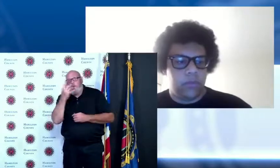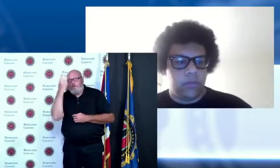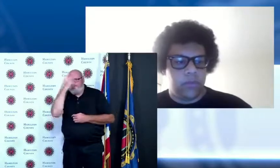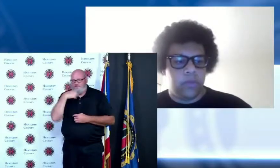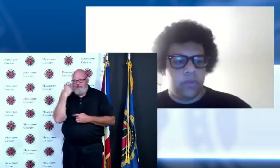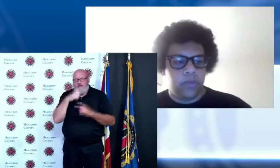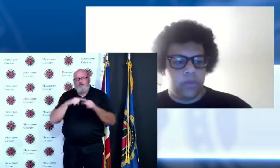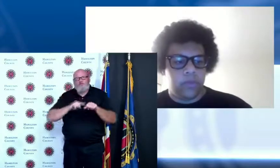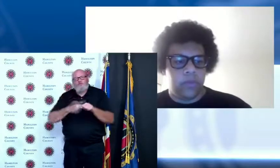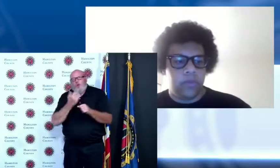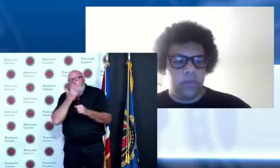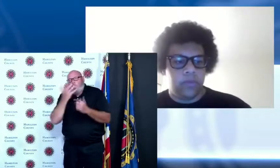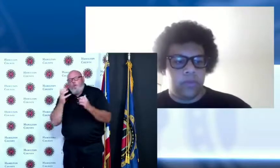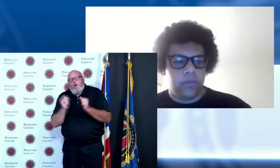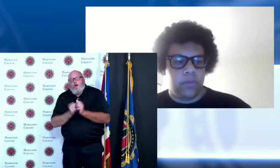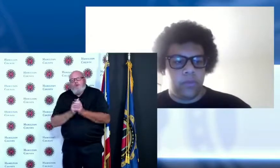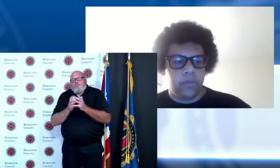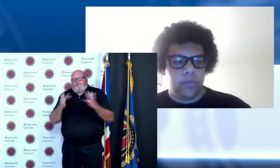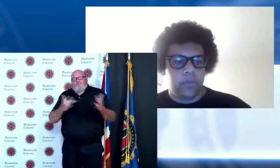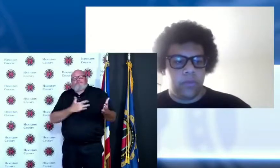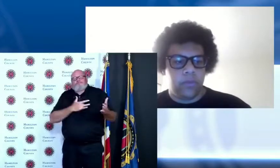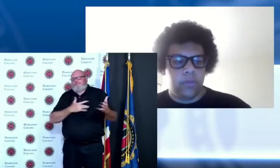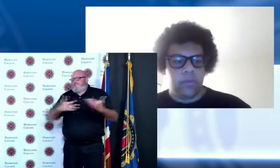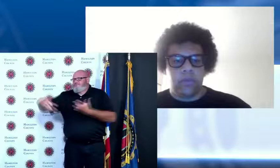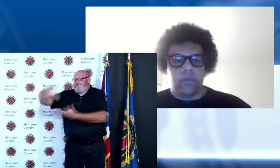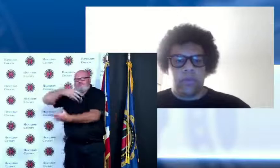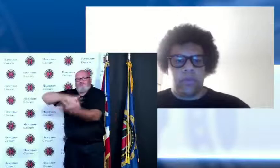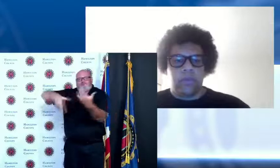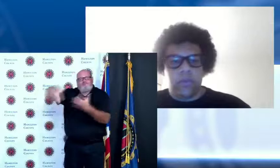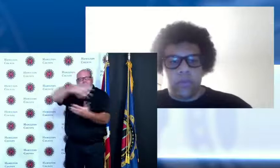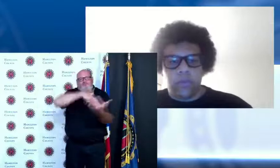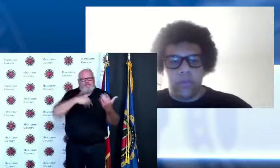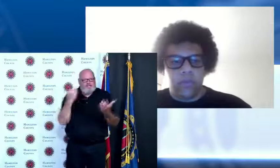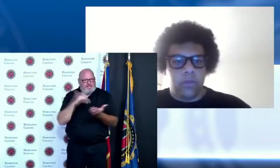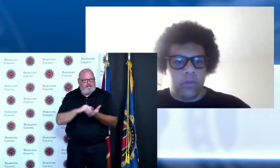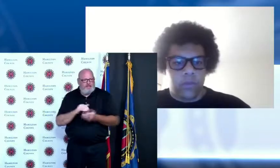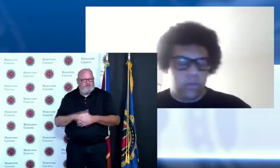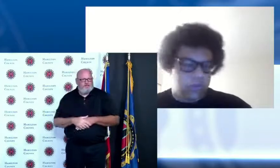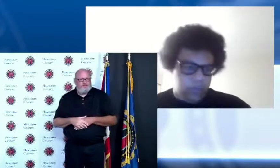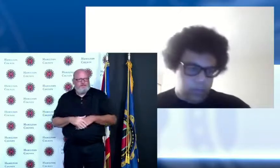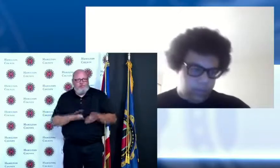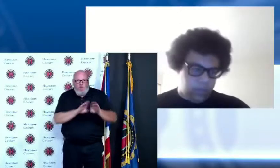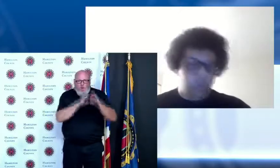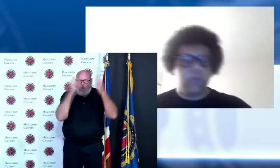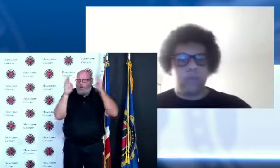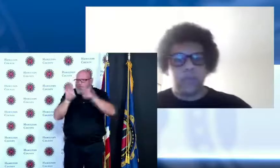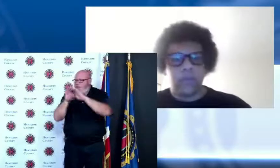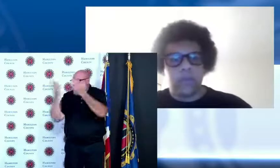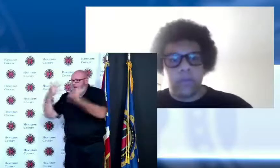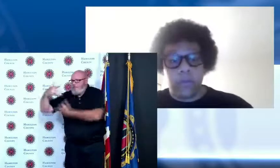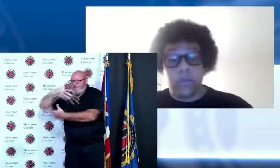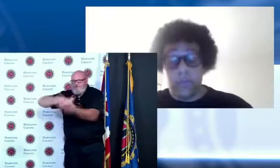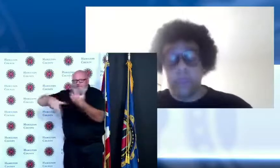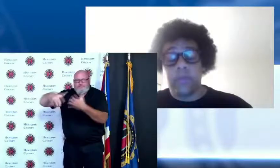you know when I we first started this as I said we we closed down the building right I mean see